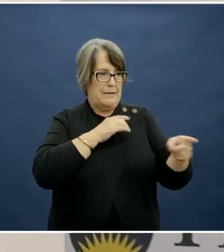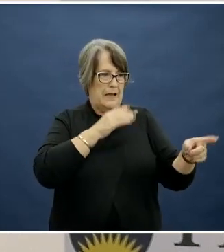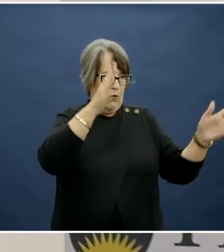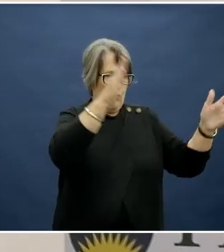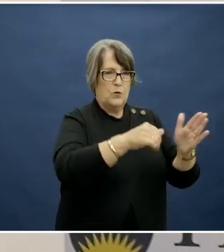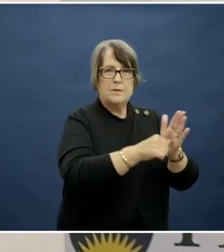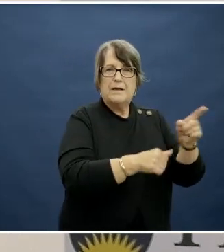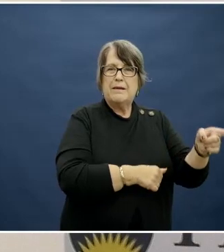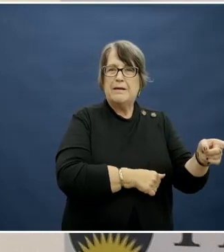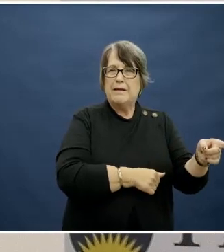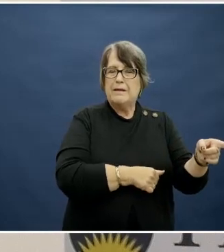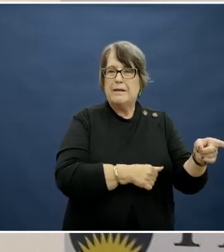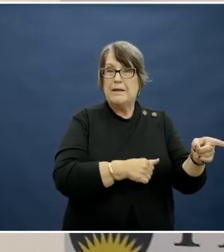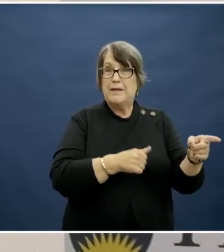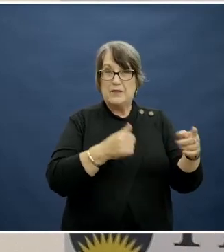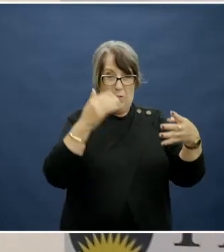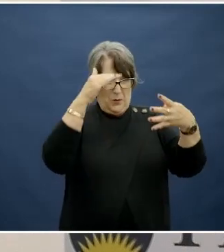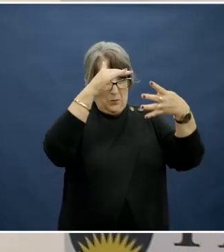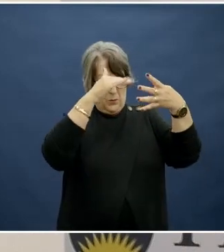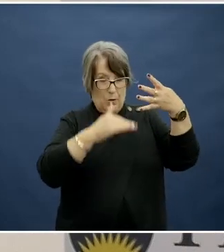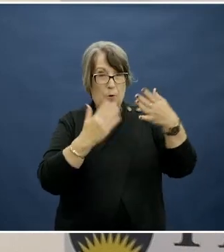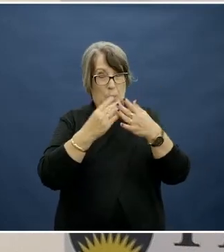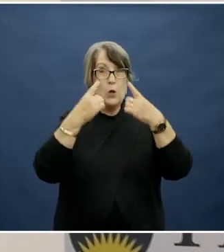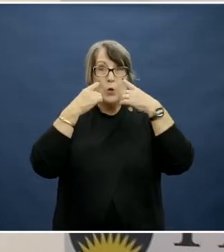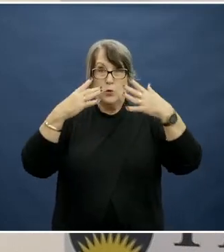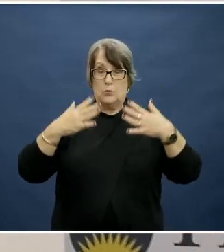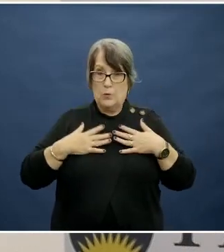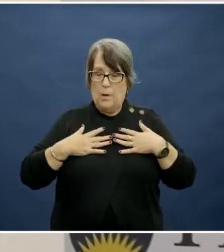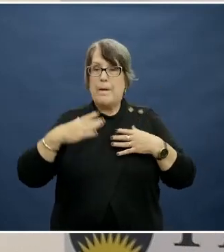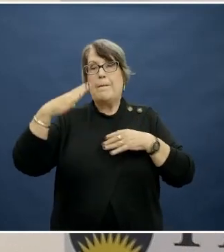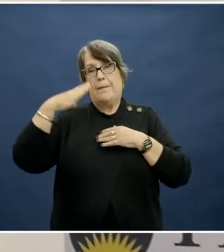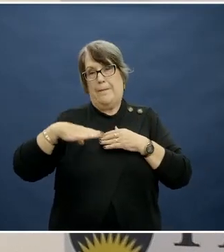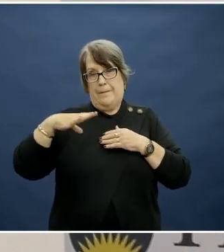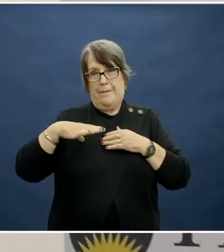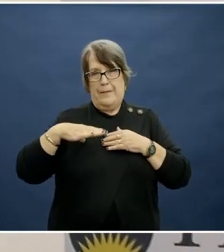So all of these things really signal that there needs to be perhaps thinking outside